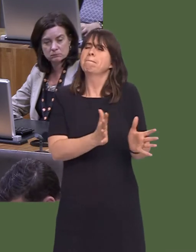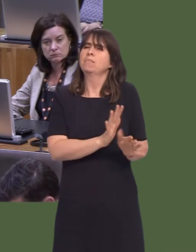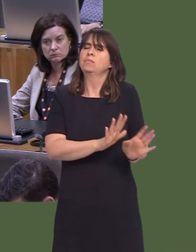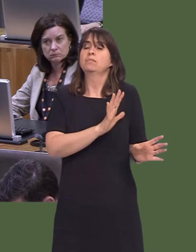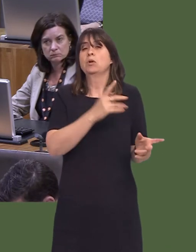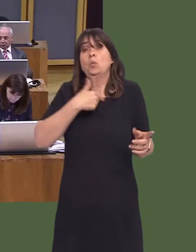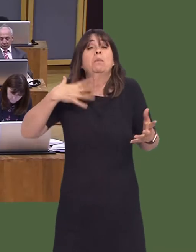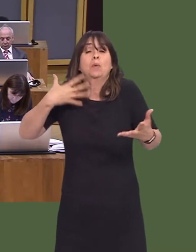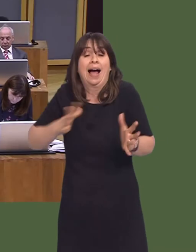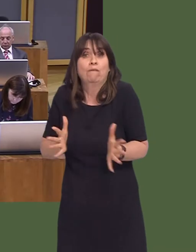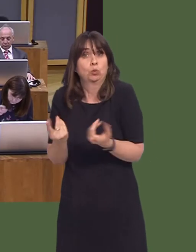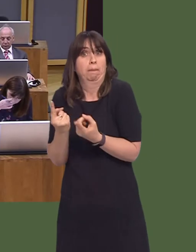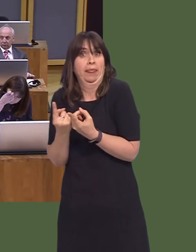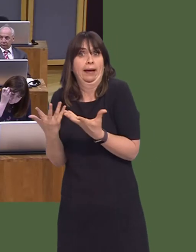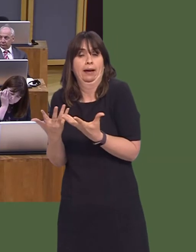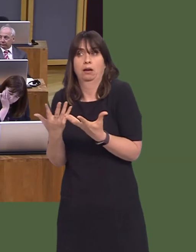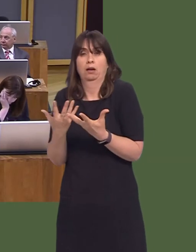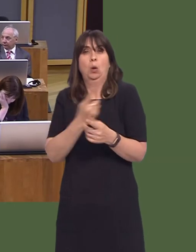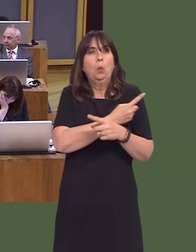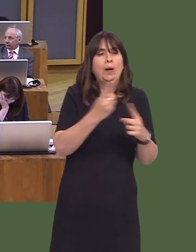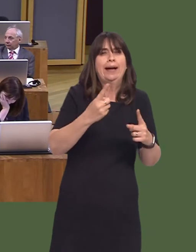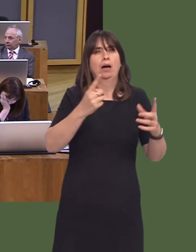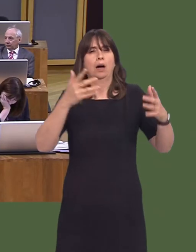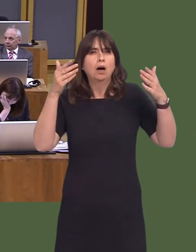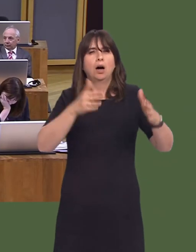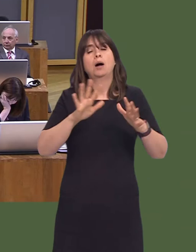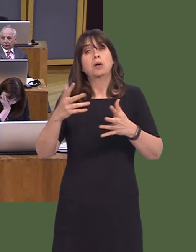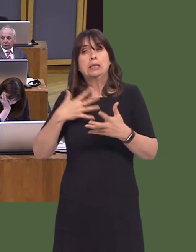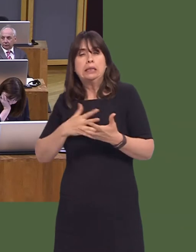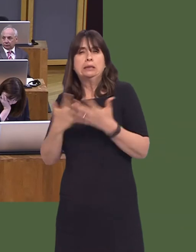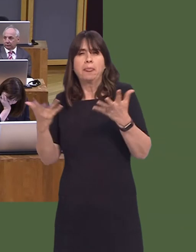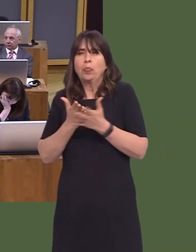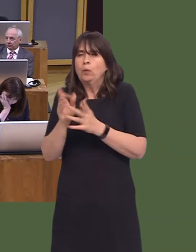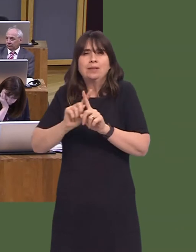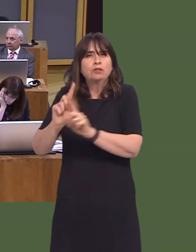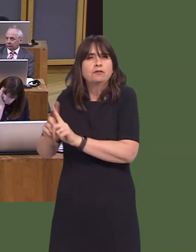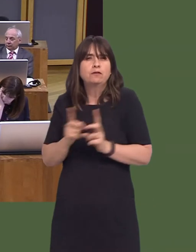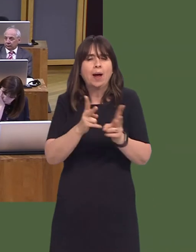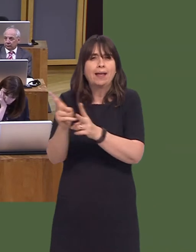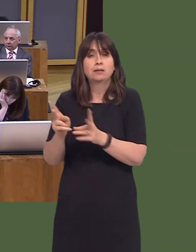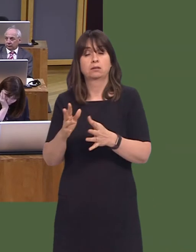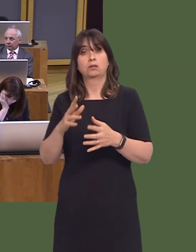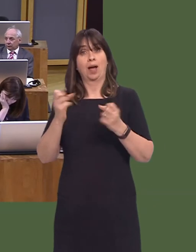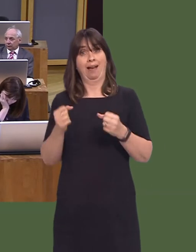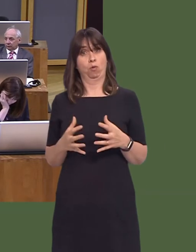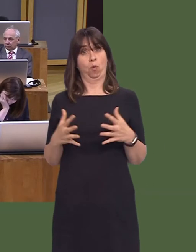to do something, clearly, so a broader and multifaceted approach is required; we know that. So, how will that be done? Well, the forthcoming obesity strategy will aim to put